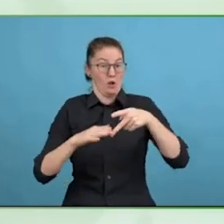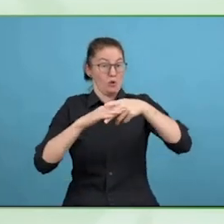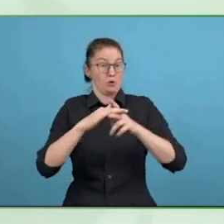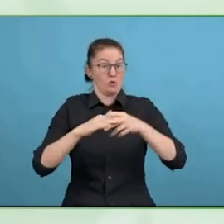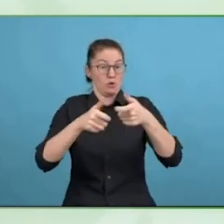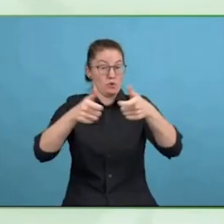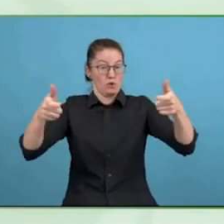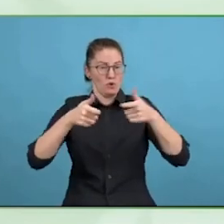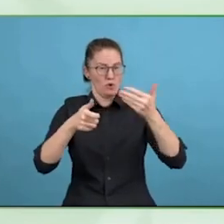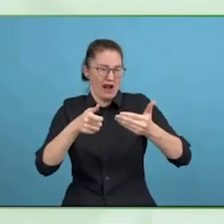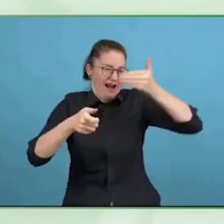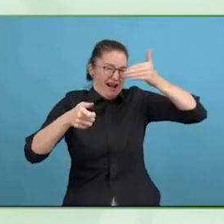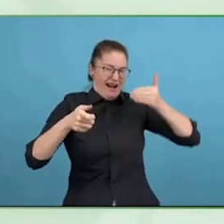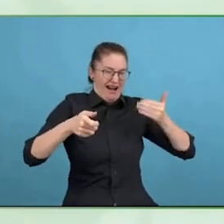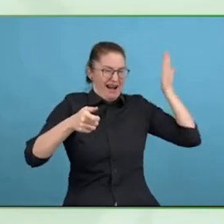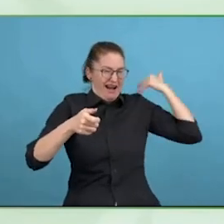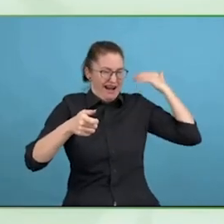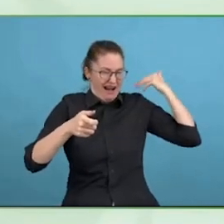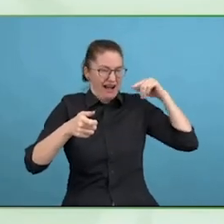even more relevant than the previous tool.